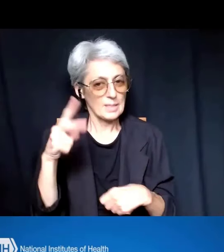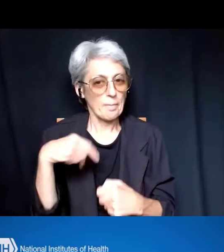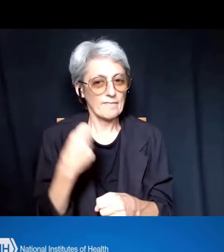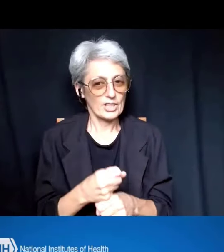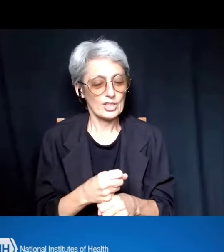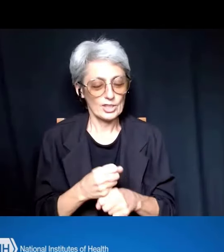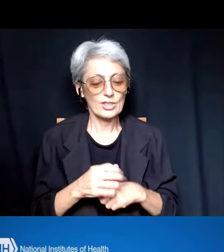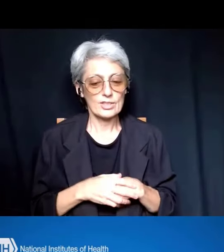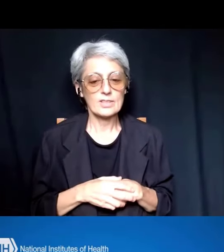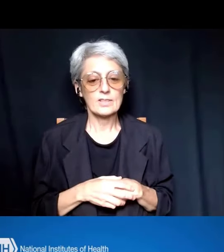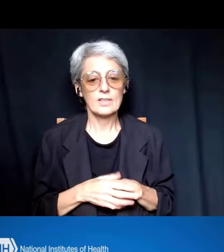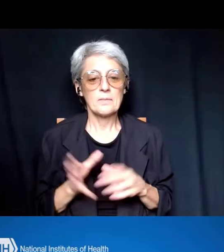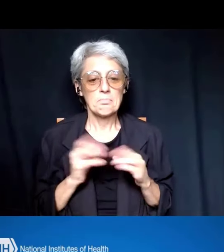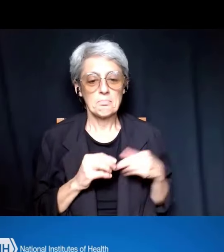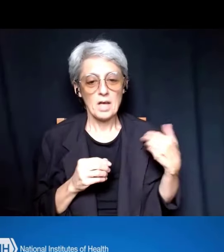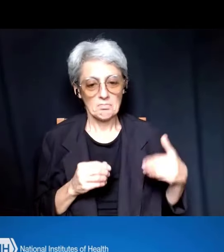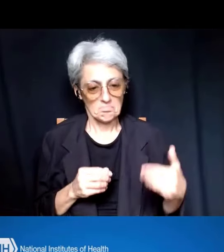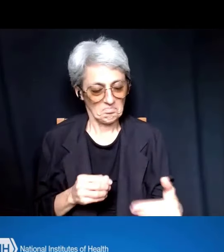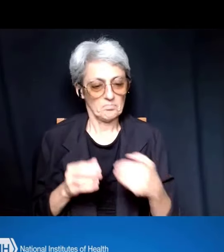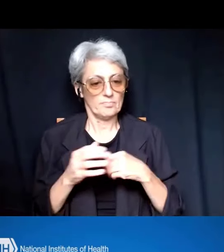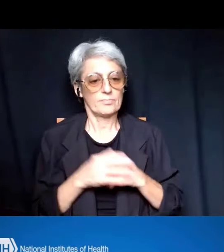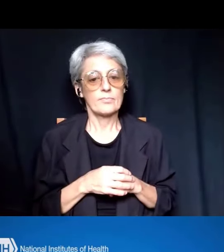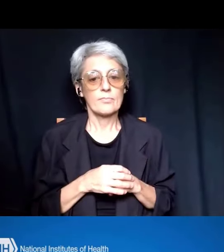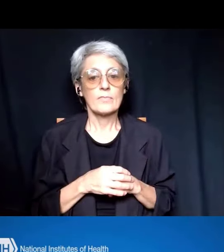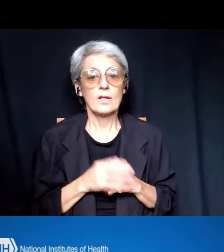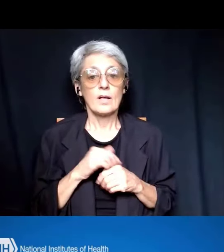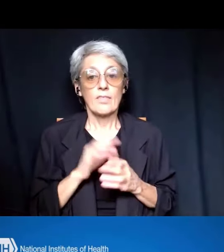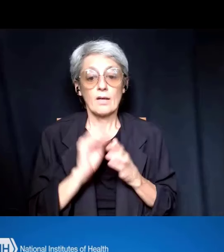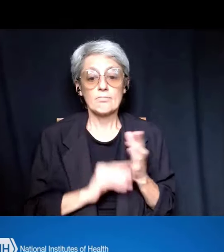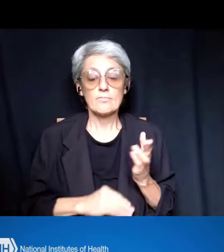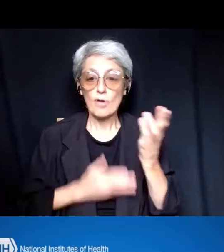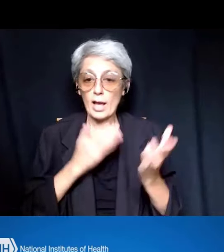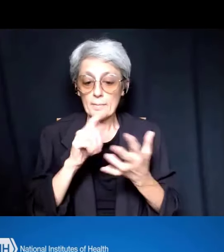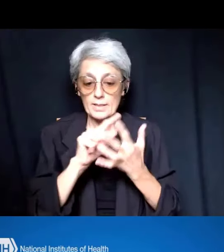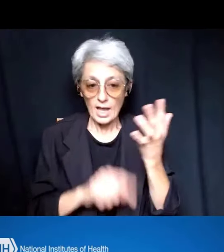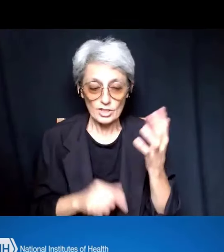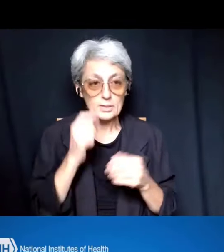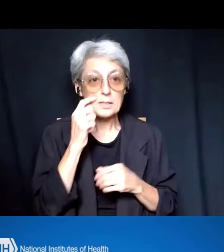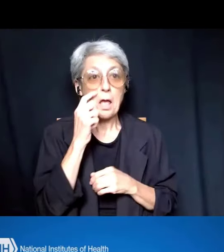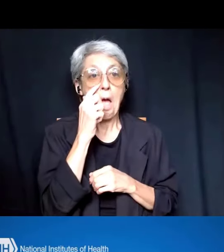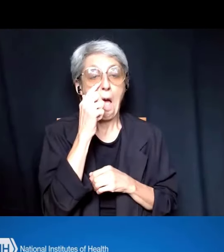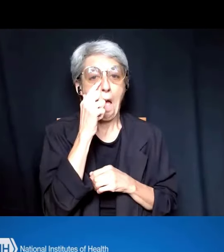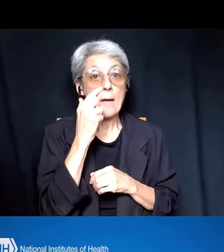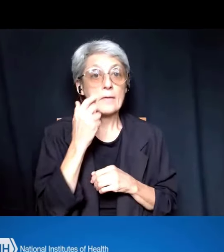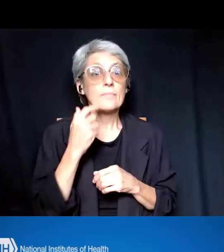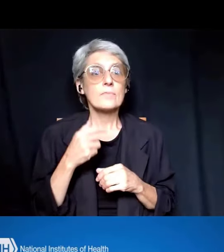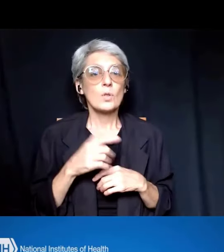and they presented a set of recommendations to be implemented that you will be seeing today.